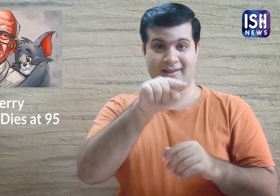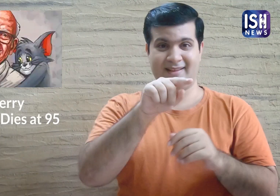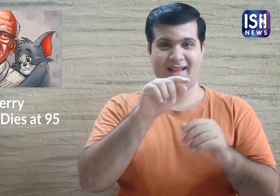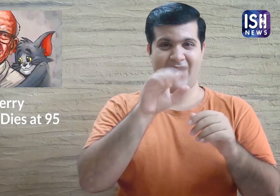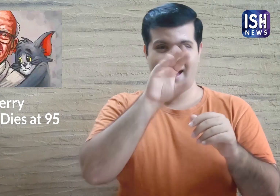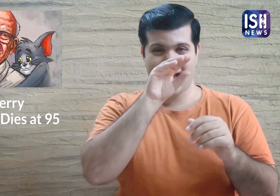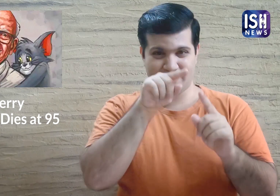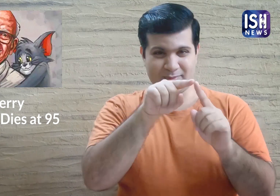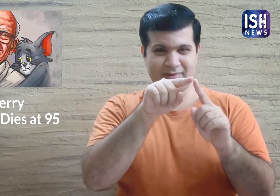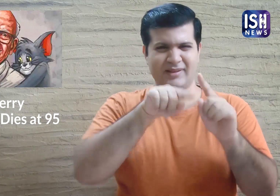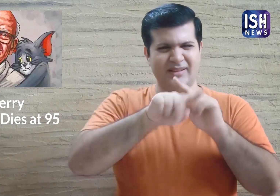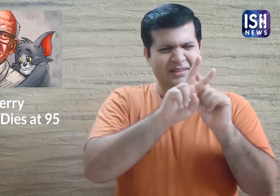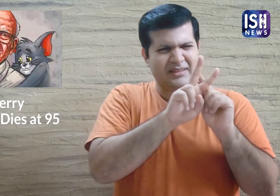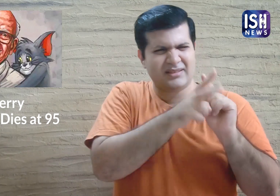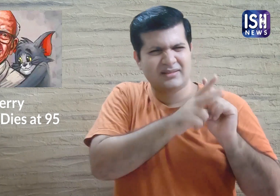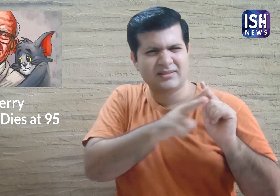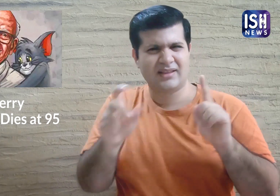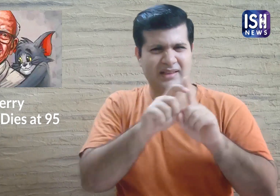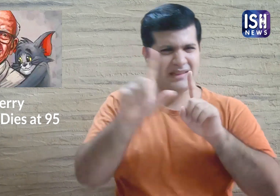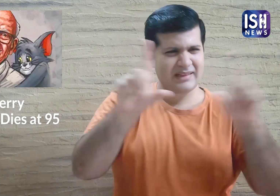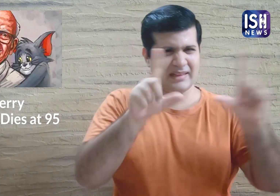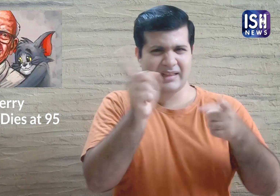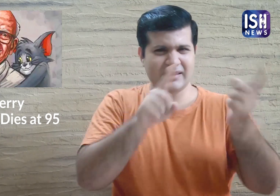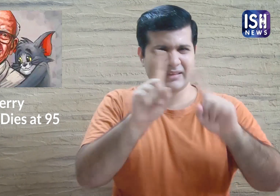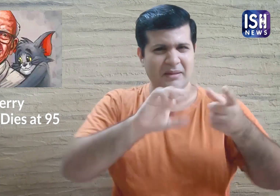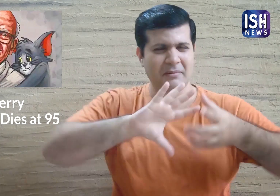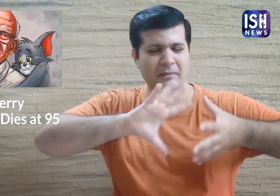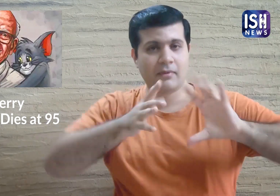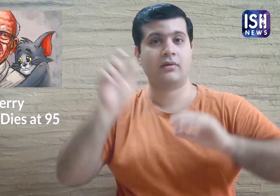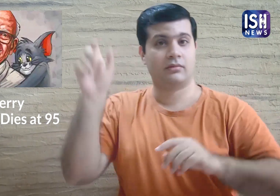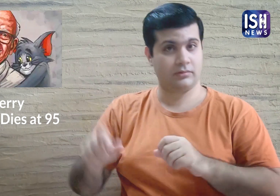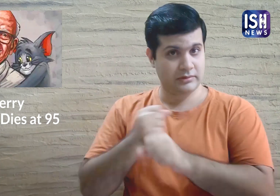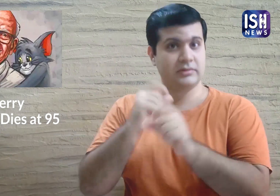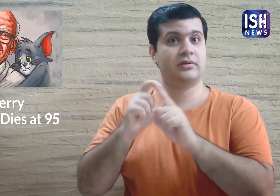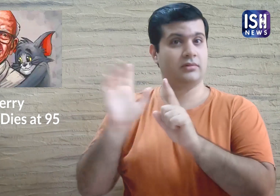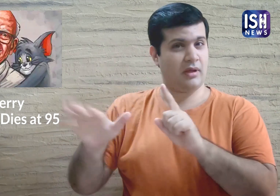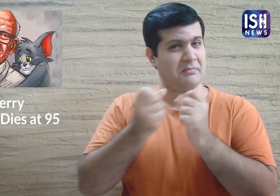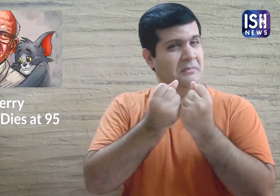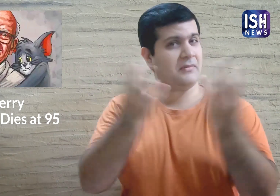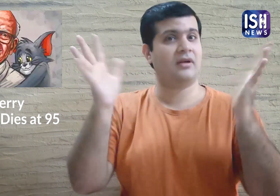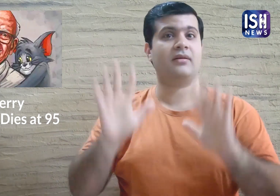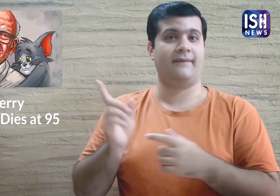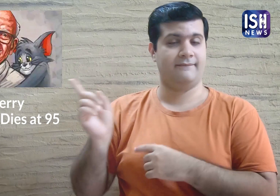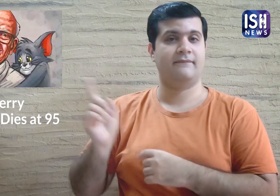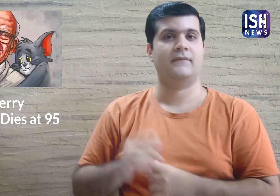Gene has directed many cartoons.